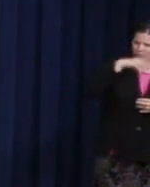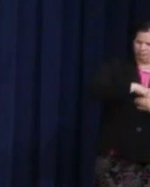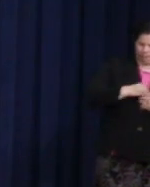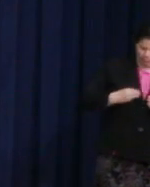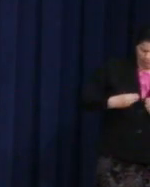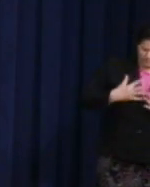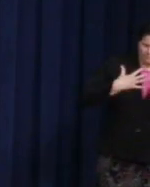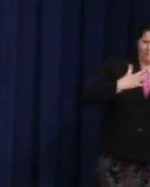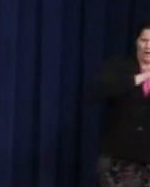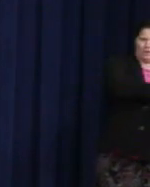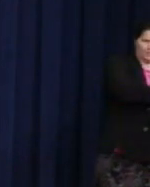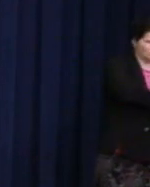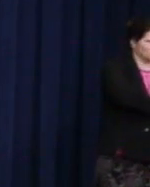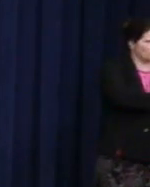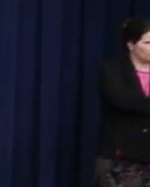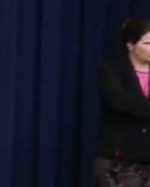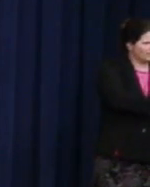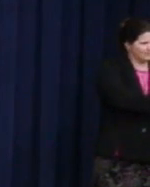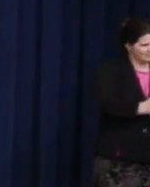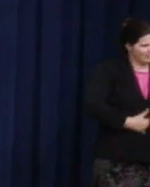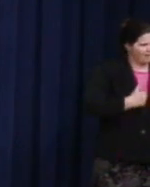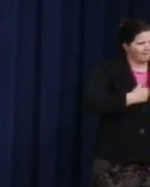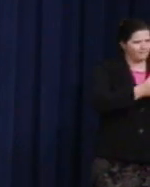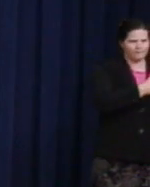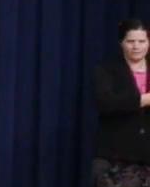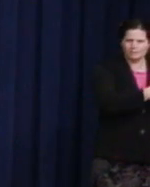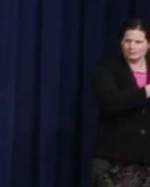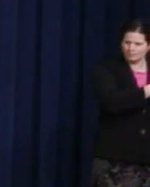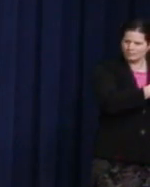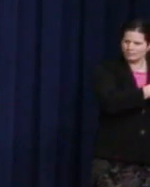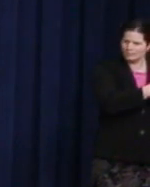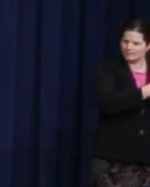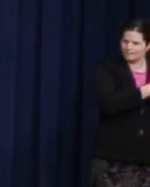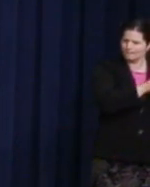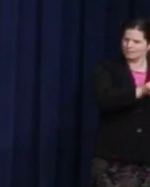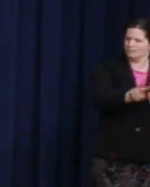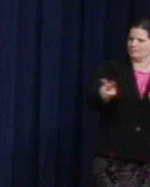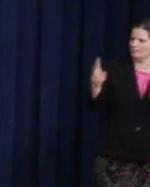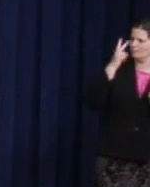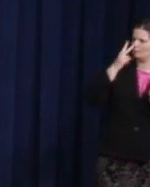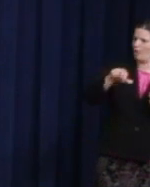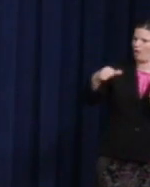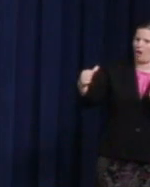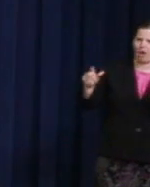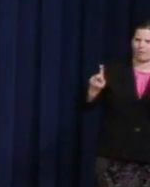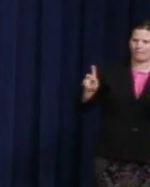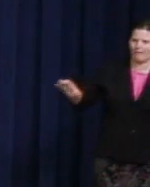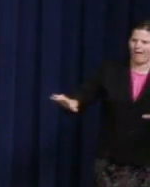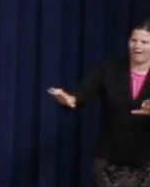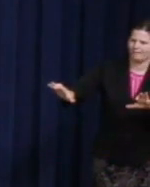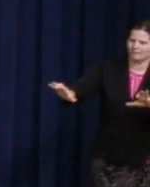the activism of others. So he decided to send out another ripple of hope